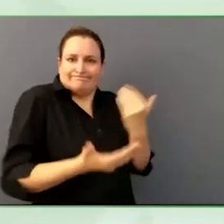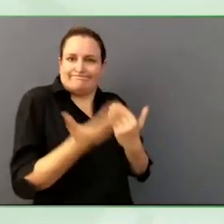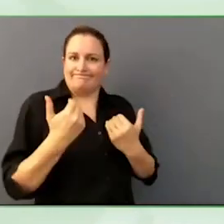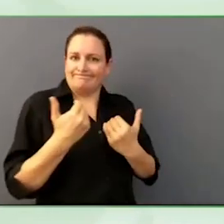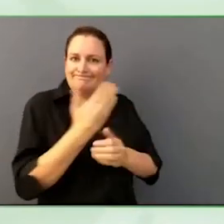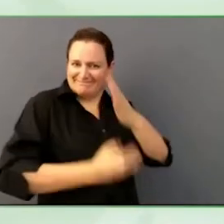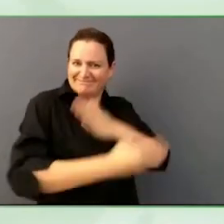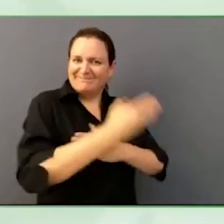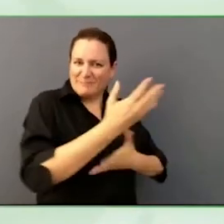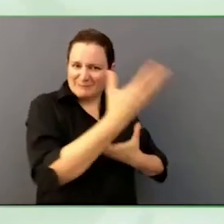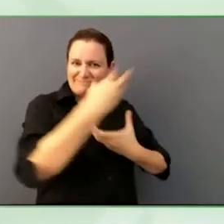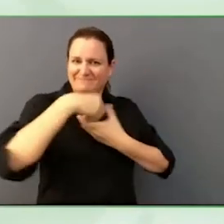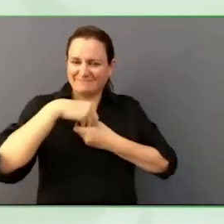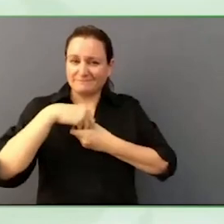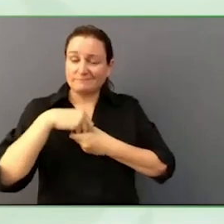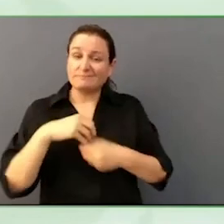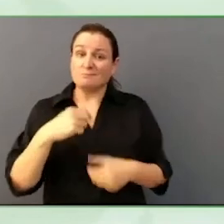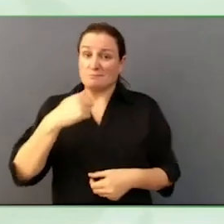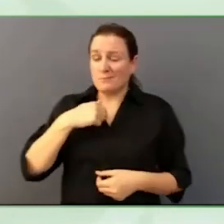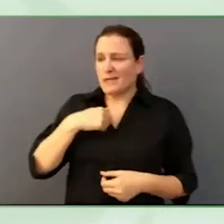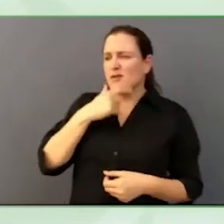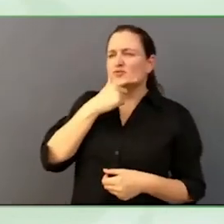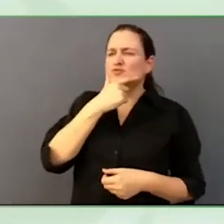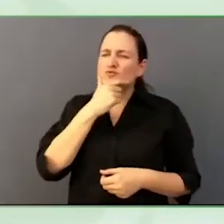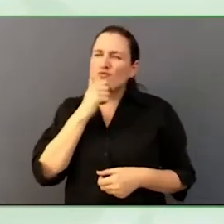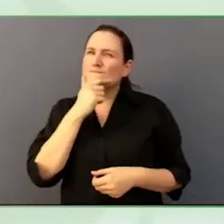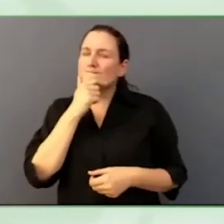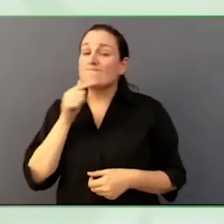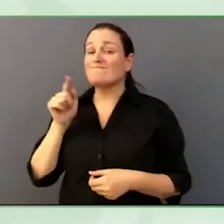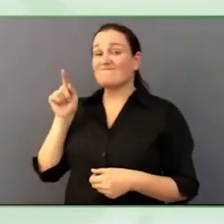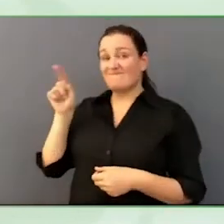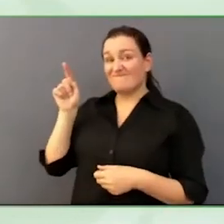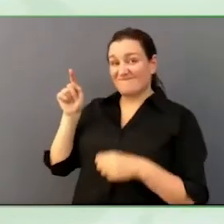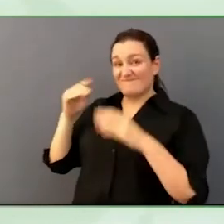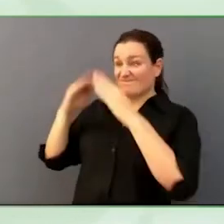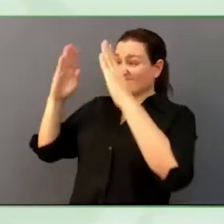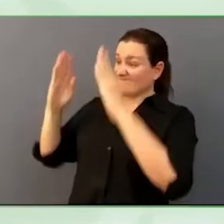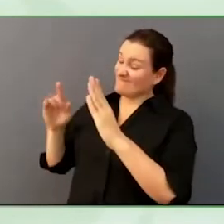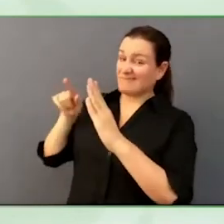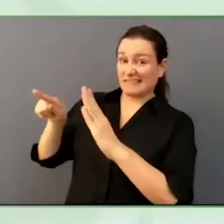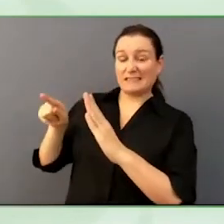I say the first thing is a decision at management board, where